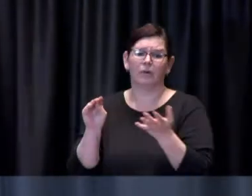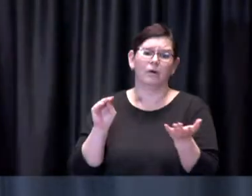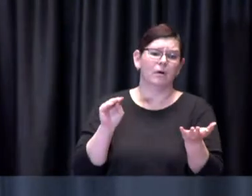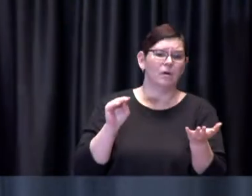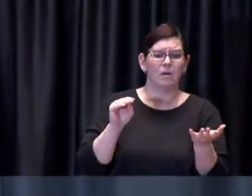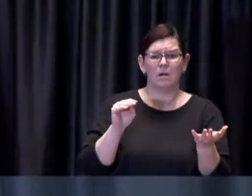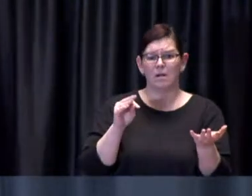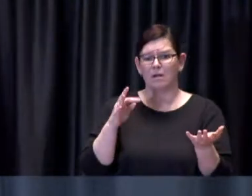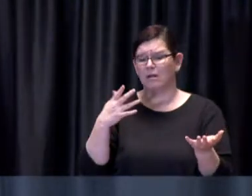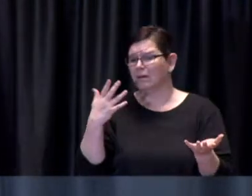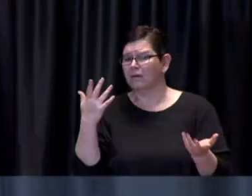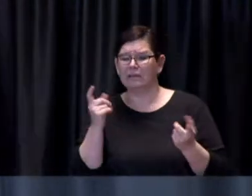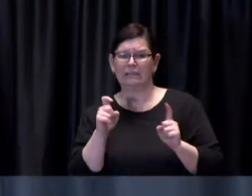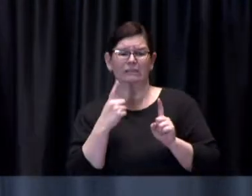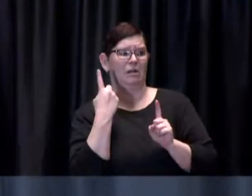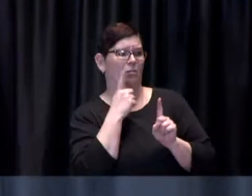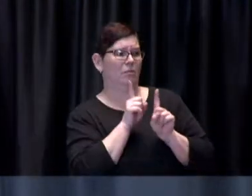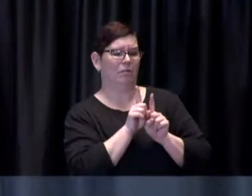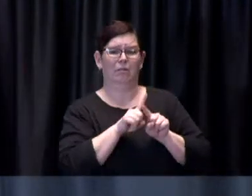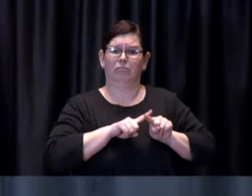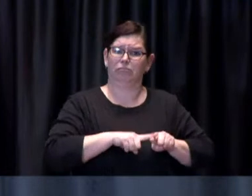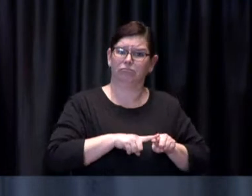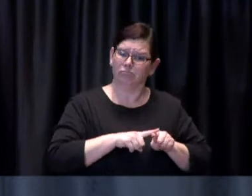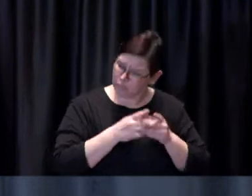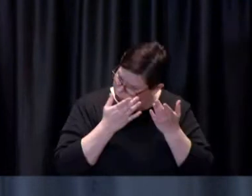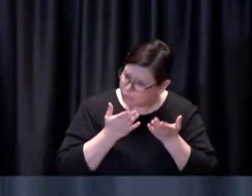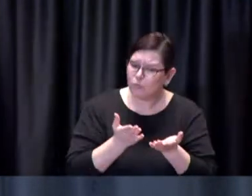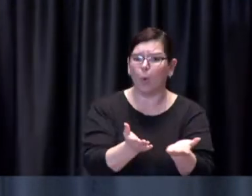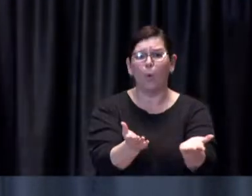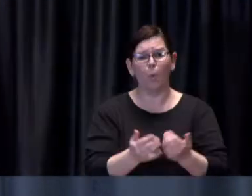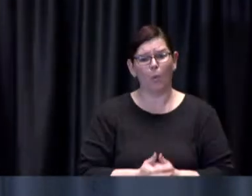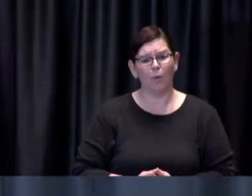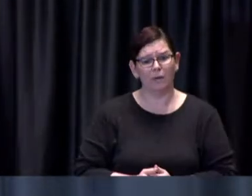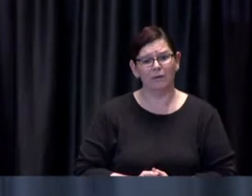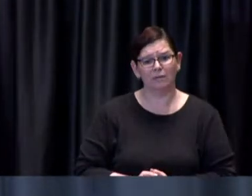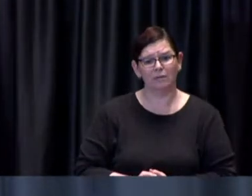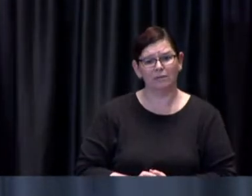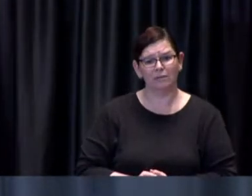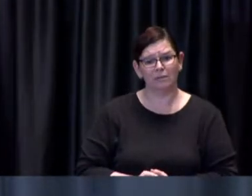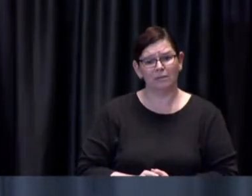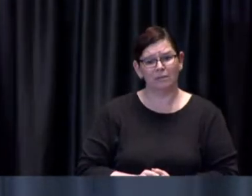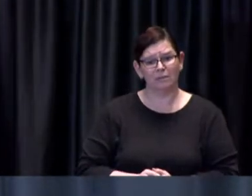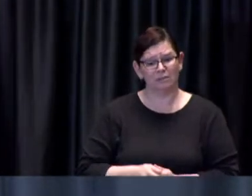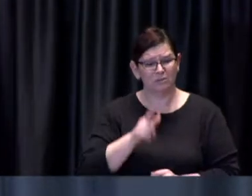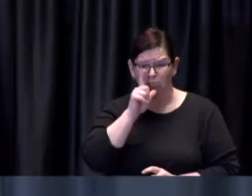there's never a need for anyone to uh be alone that's in that's optional certainly don't need